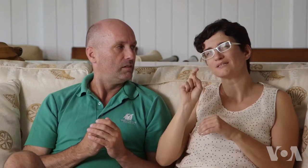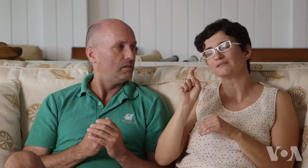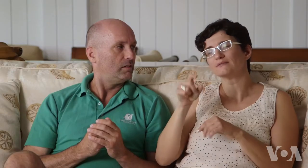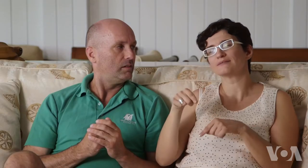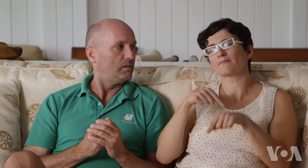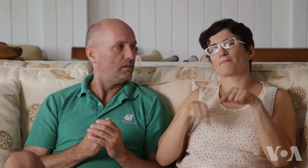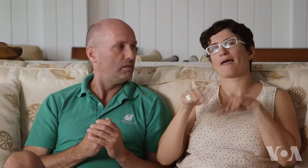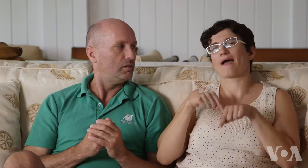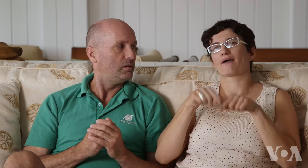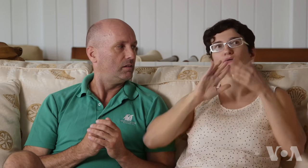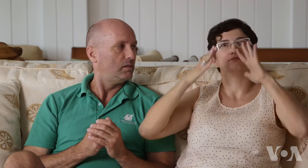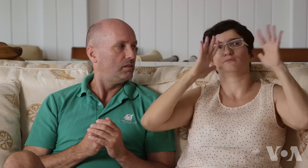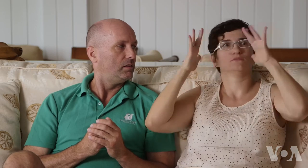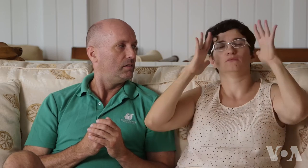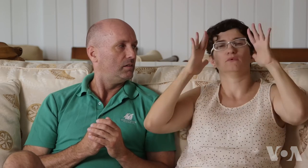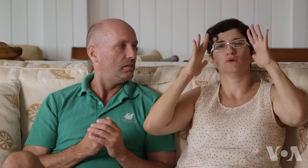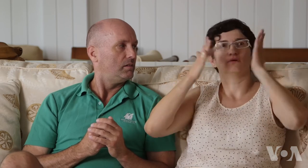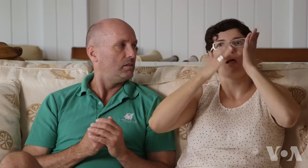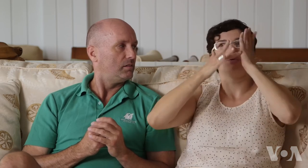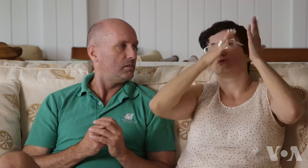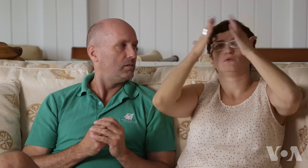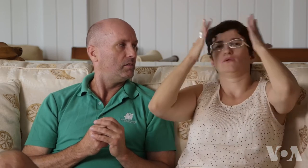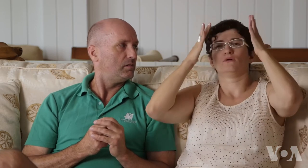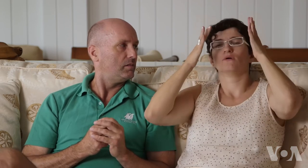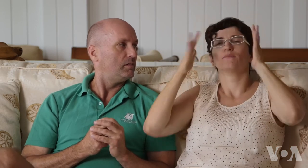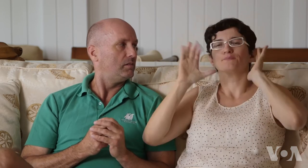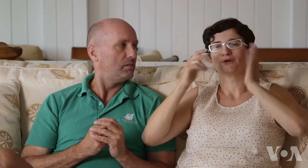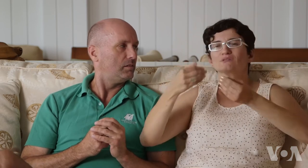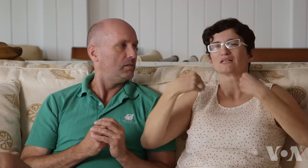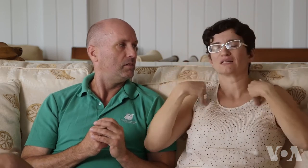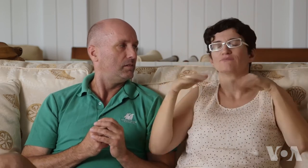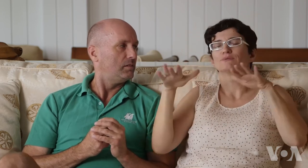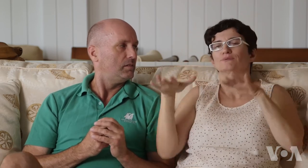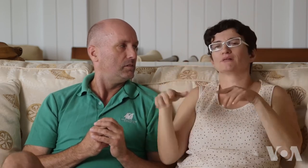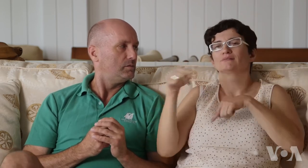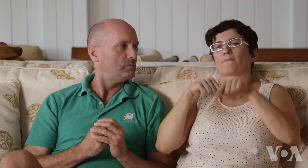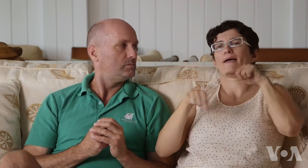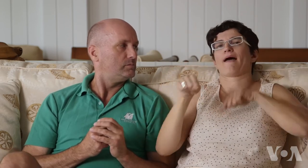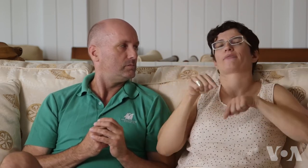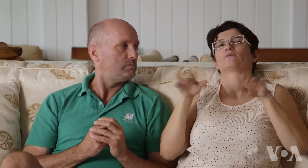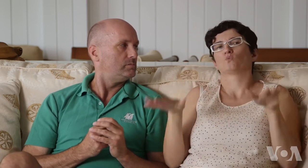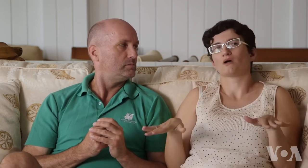We need to step back from all of our craziness, from all the technology and just take a break, the beach gives us that relaxation,